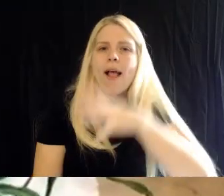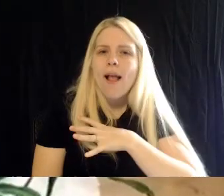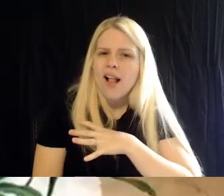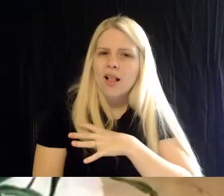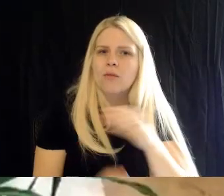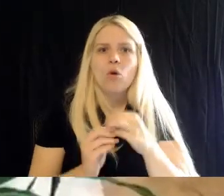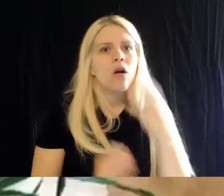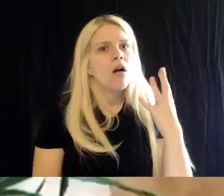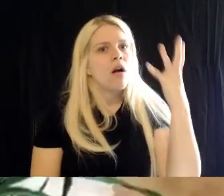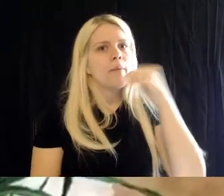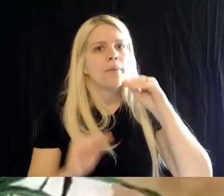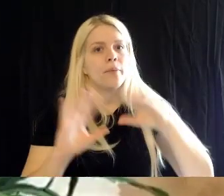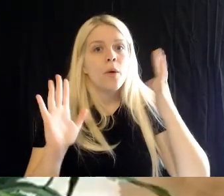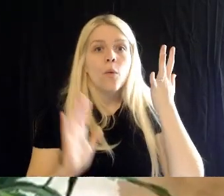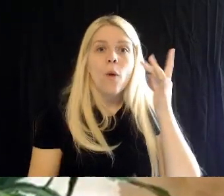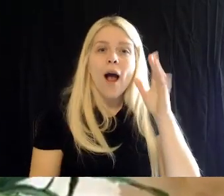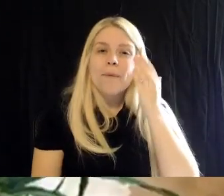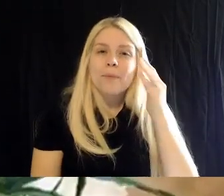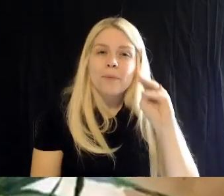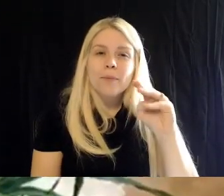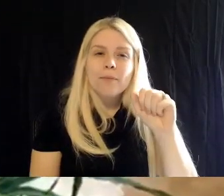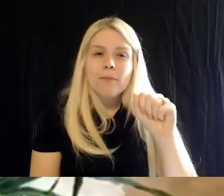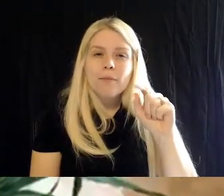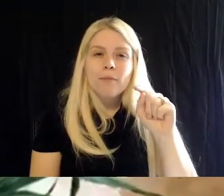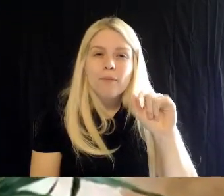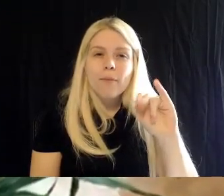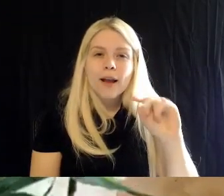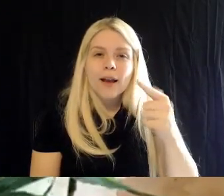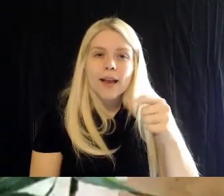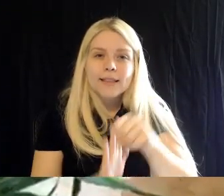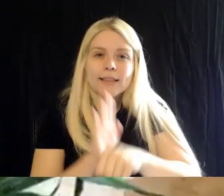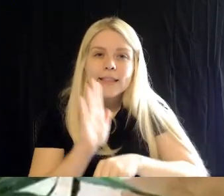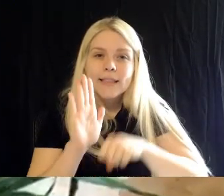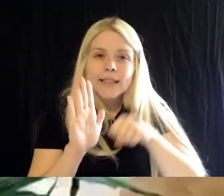Brad: Ah-ha. Now, Morgan raises a good question here.